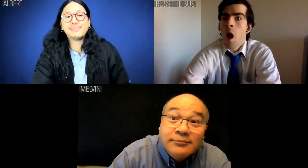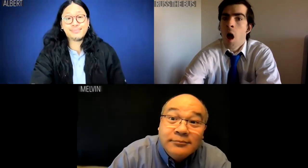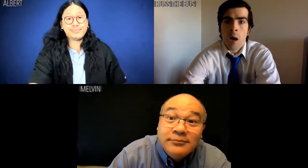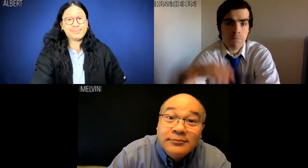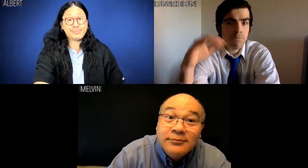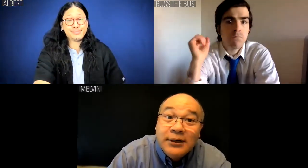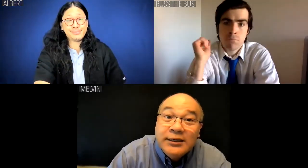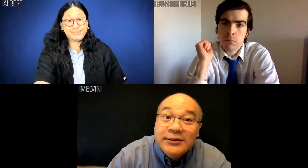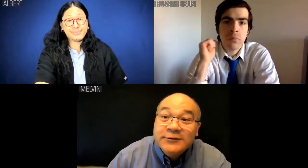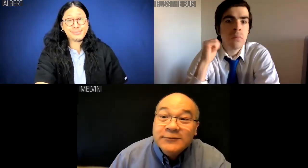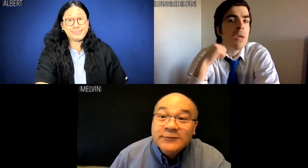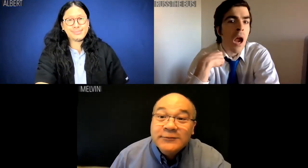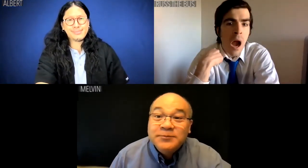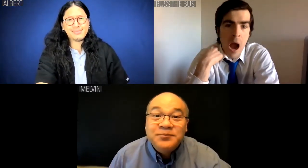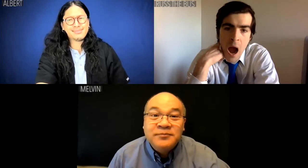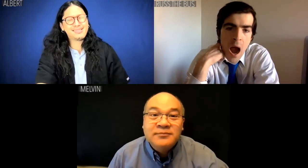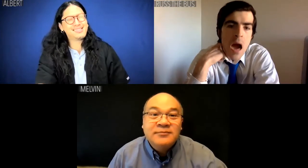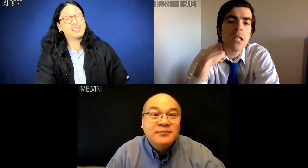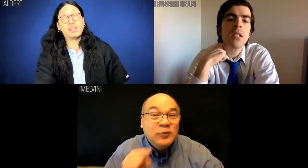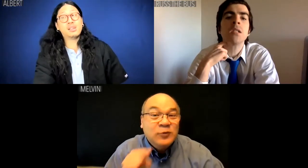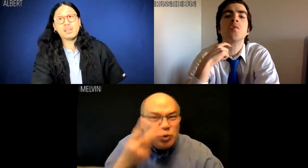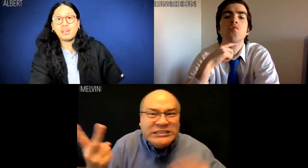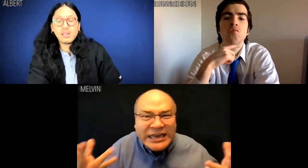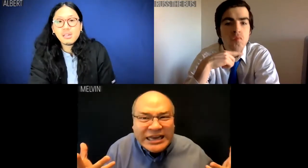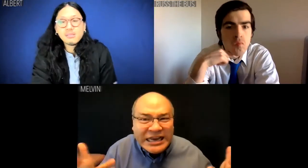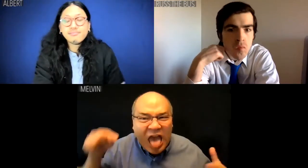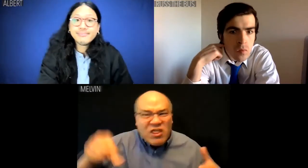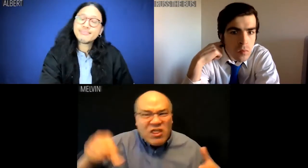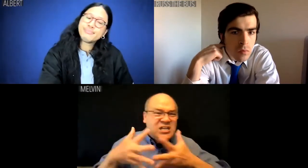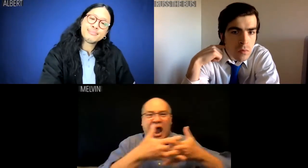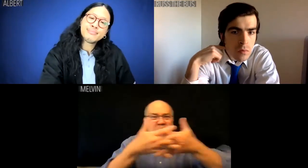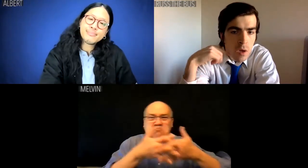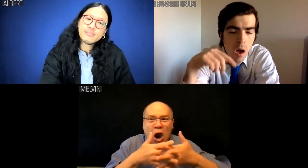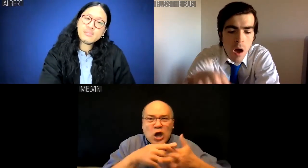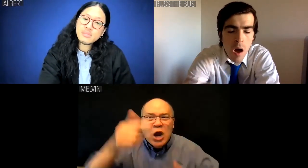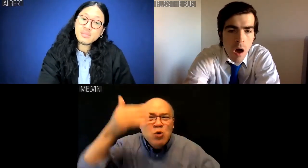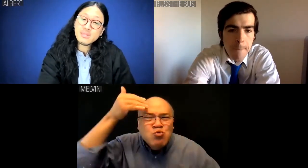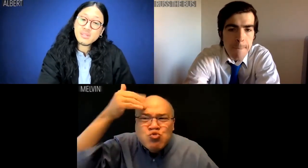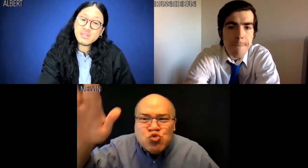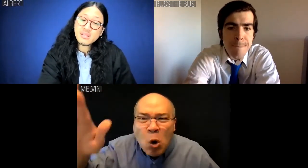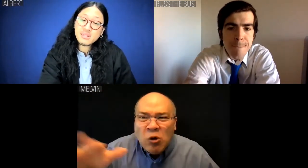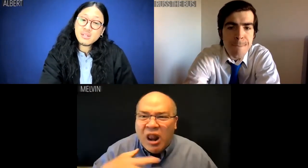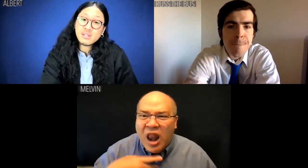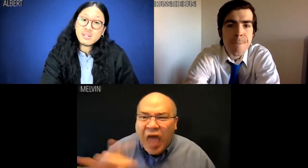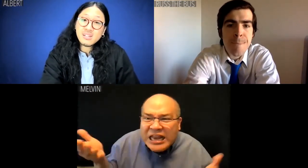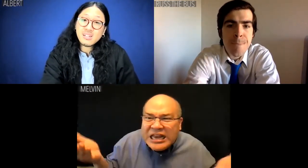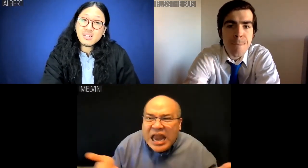Russ the Bus: Yeah. .... Melvin: Yeah. See? This is America.